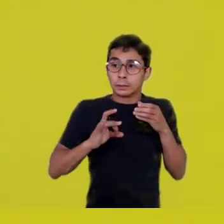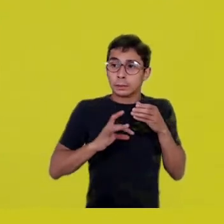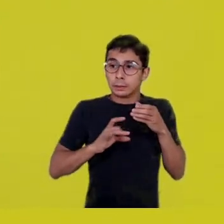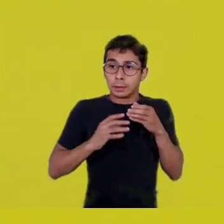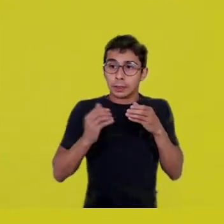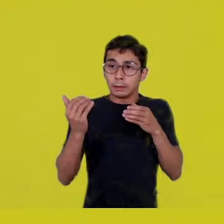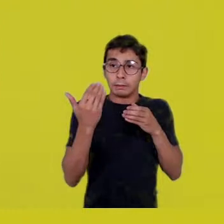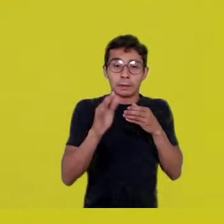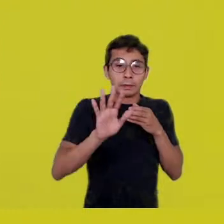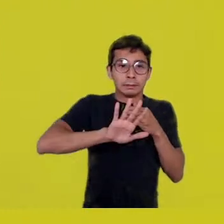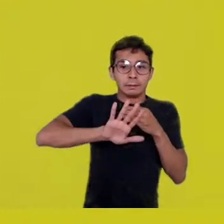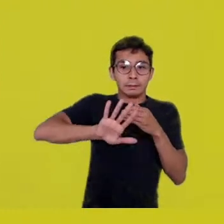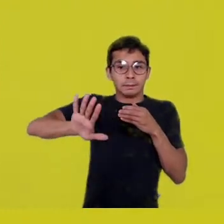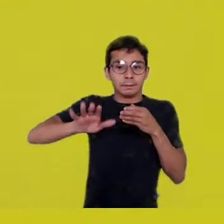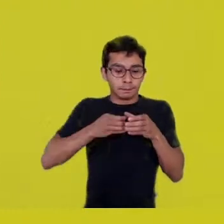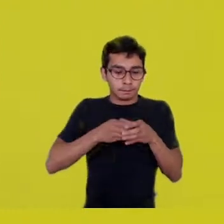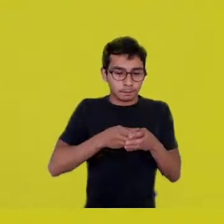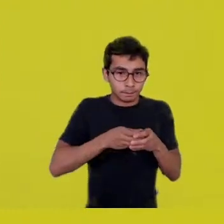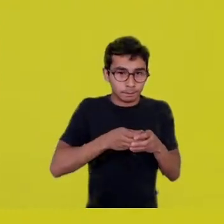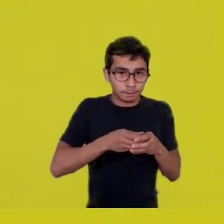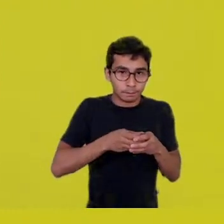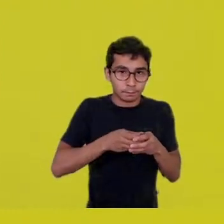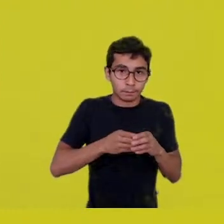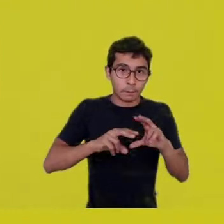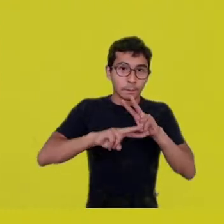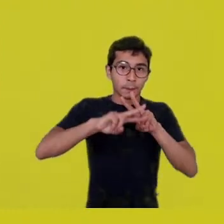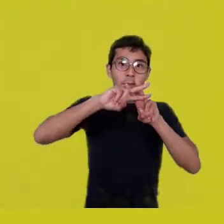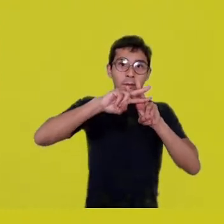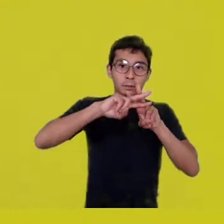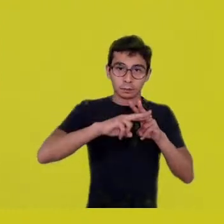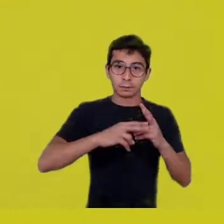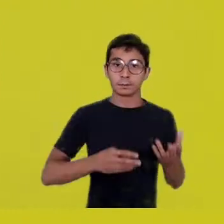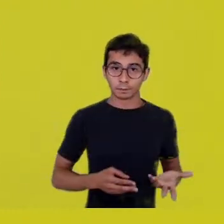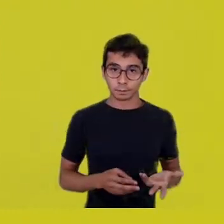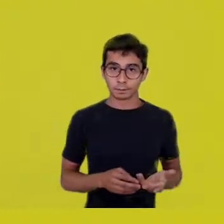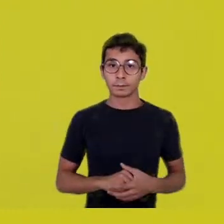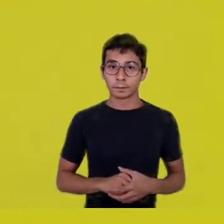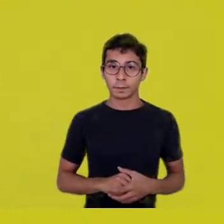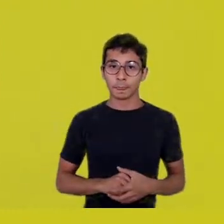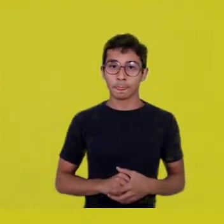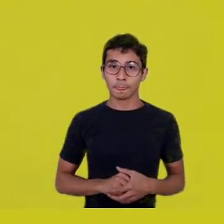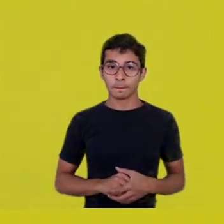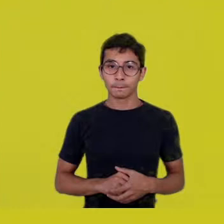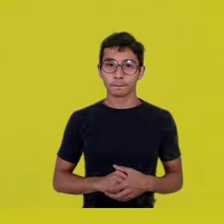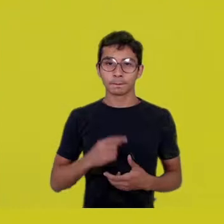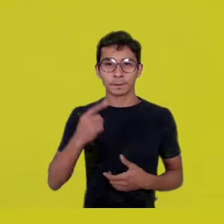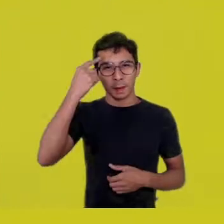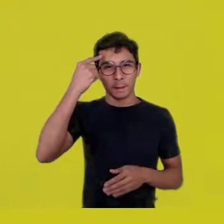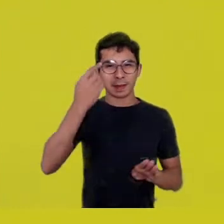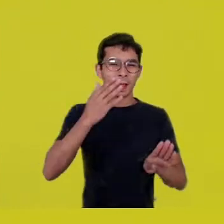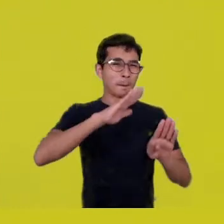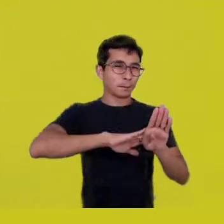Which, from the viewpoint of ideologies, of political debate,